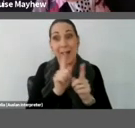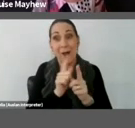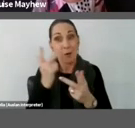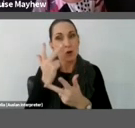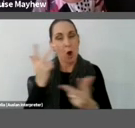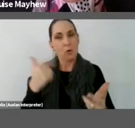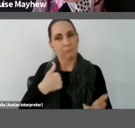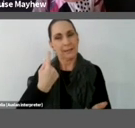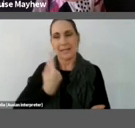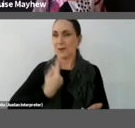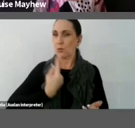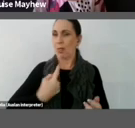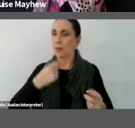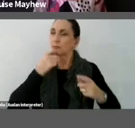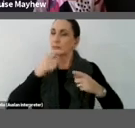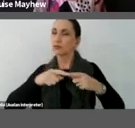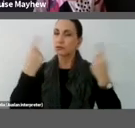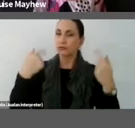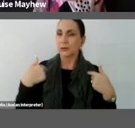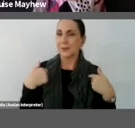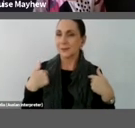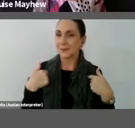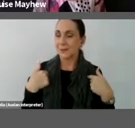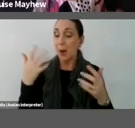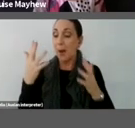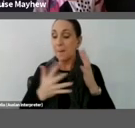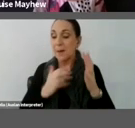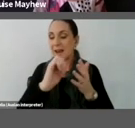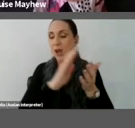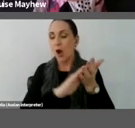The artworks title is a homonym that repeats this